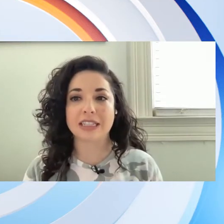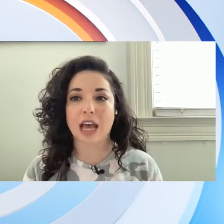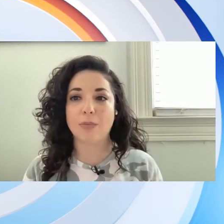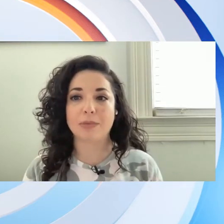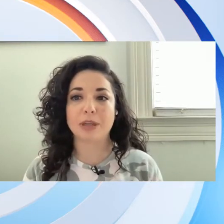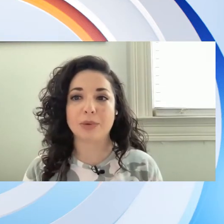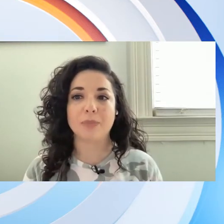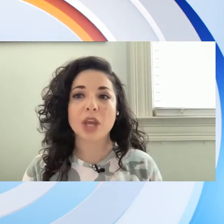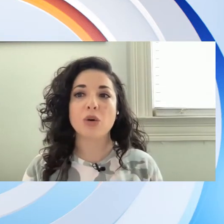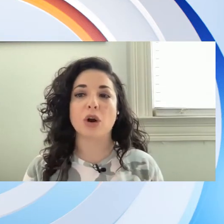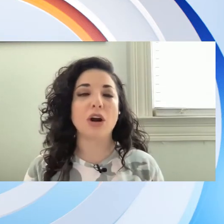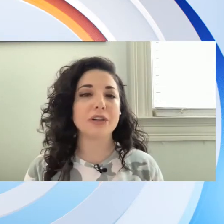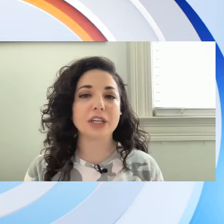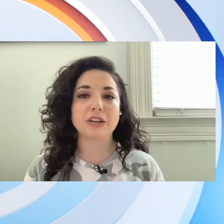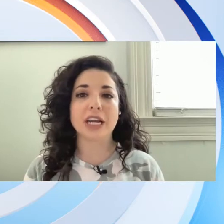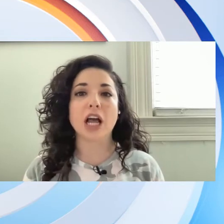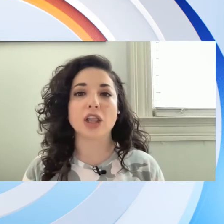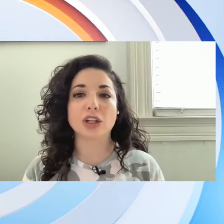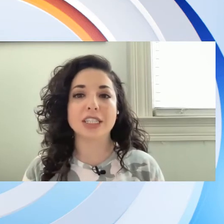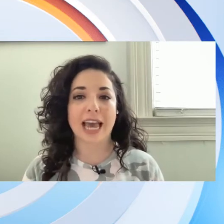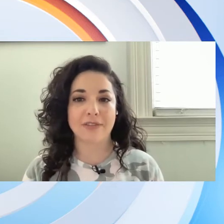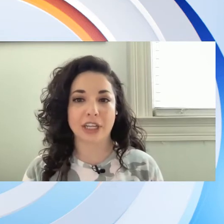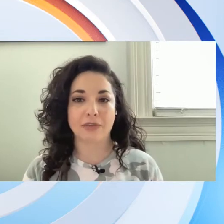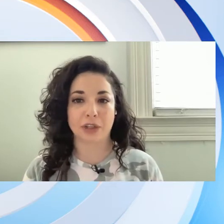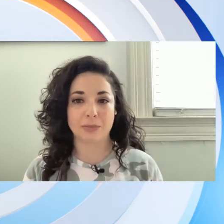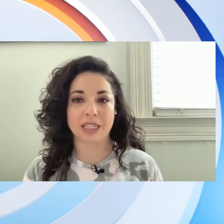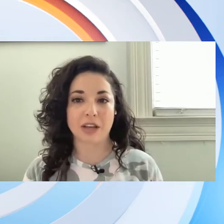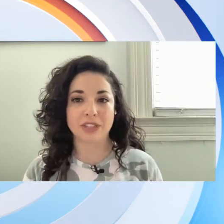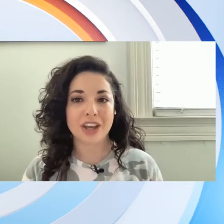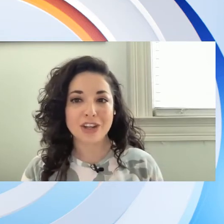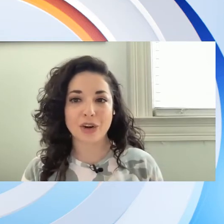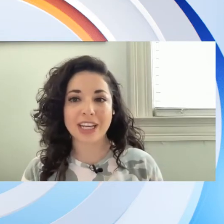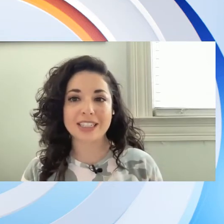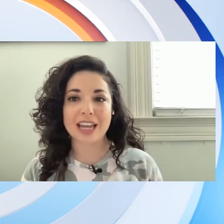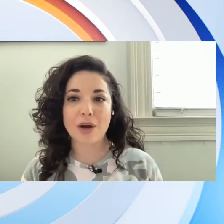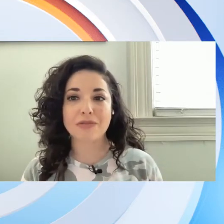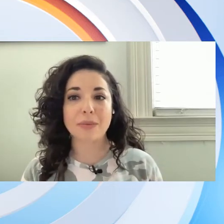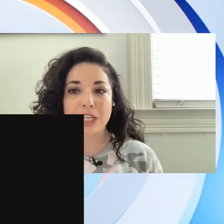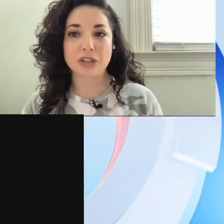is helping people who are hard of hearing learn to advocate for themselves joining us now from easter